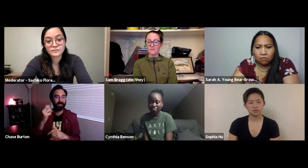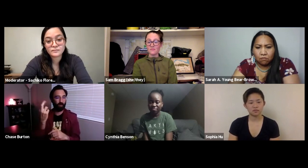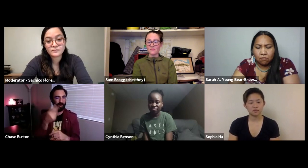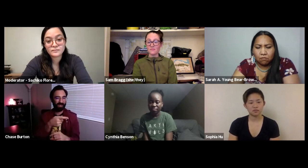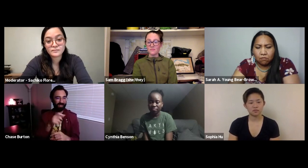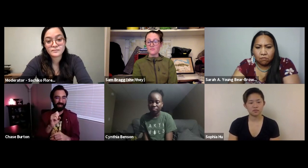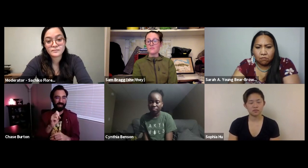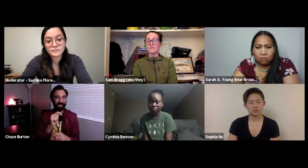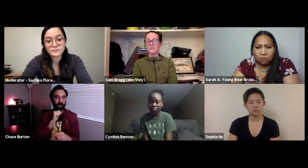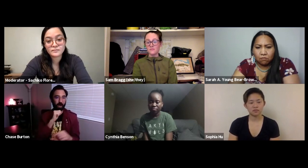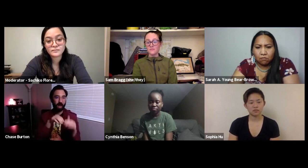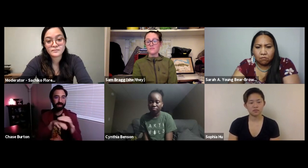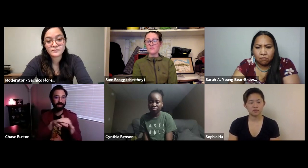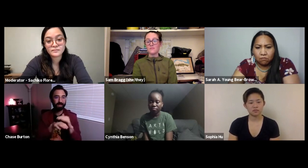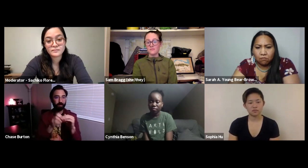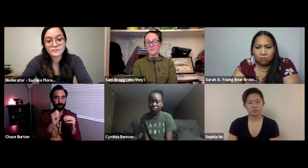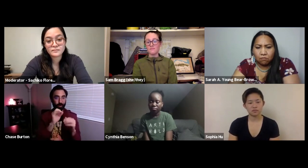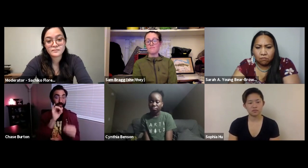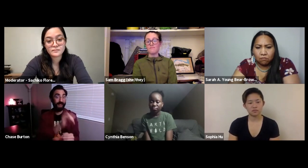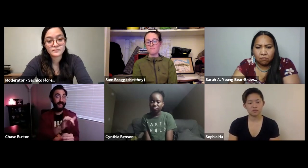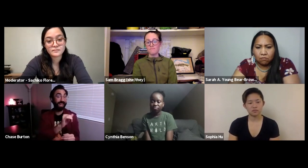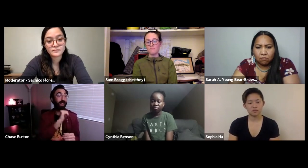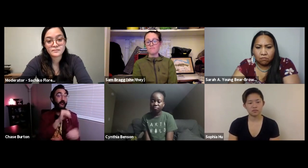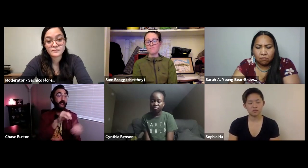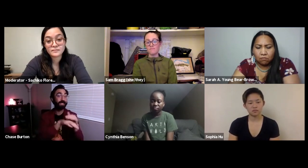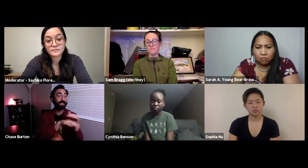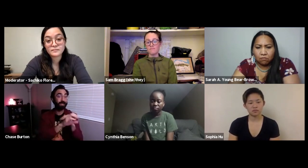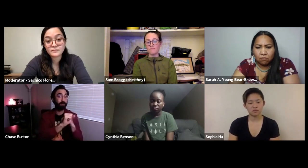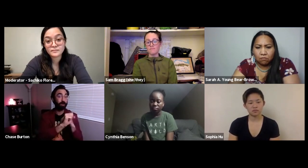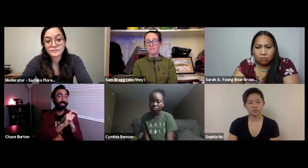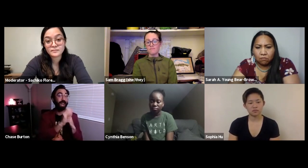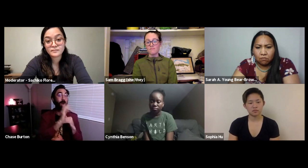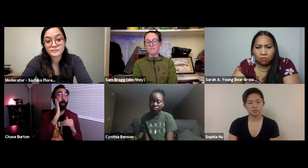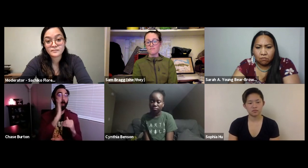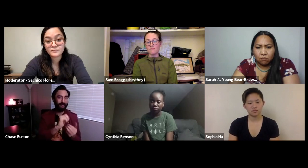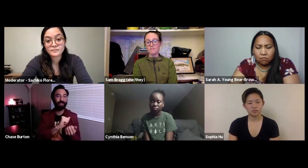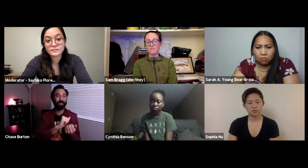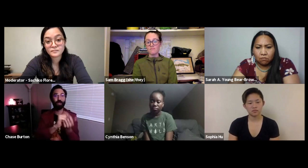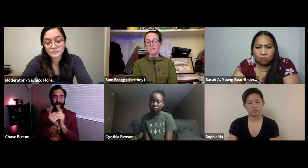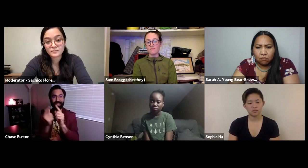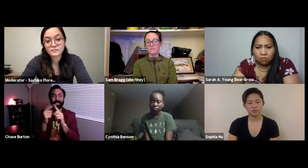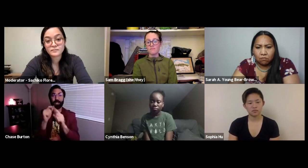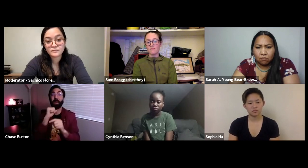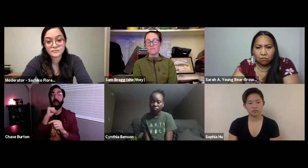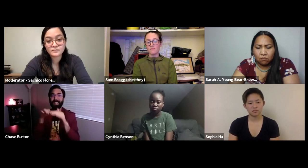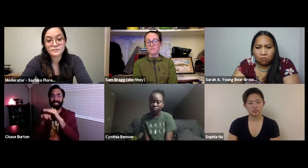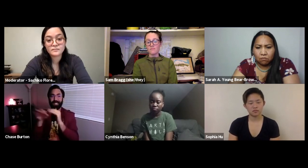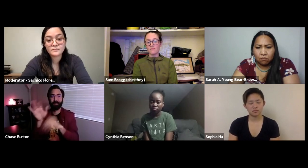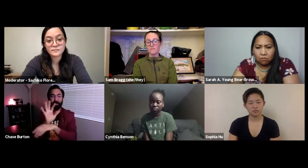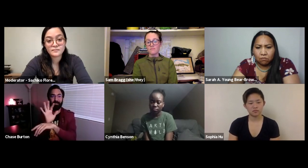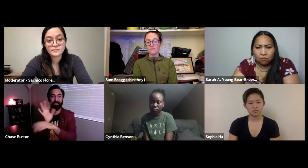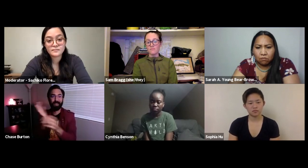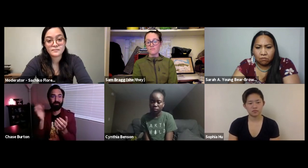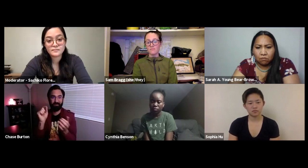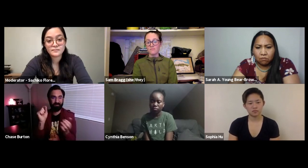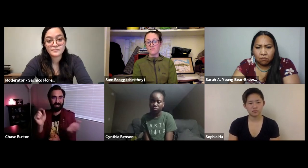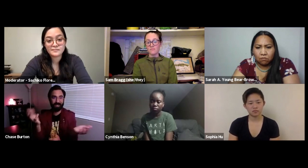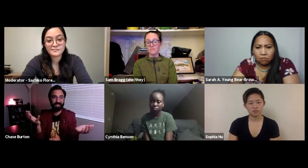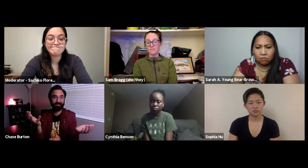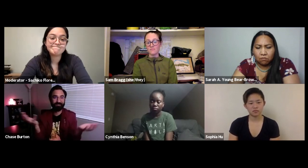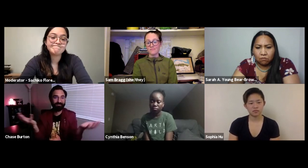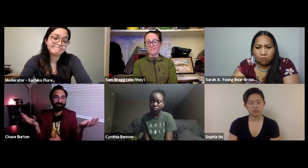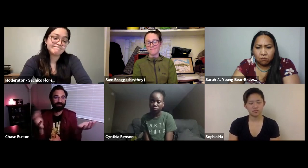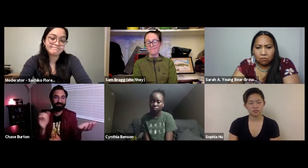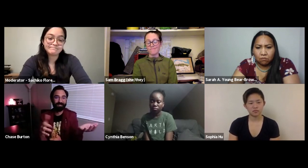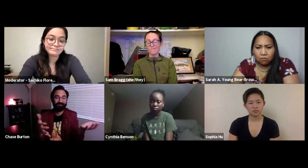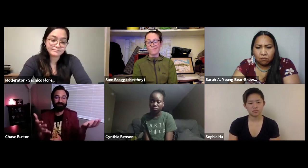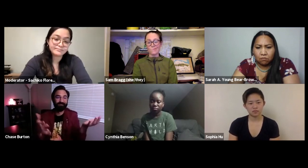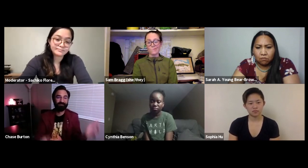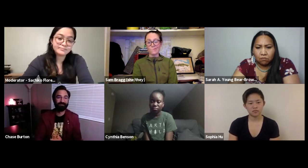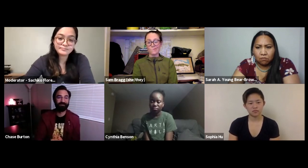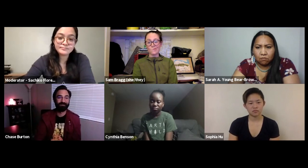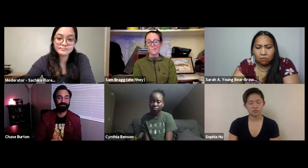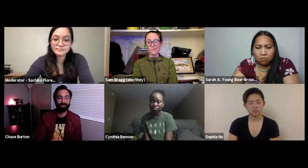past 10 years but I realized that you know many sets that are inaccessible will translate